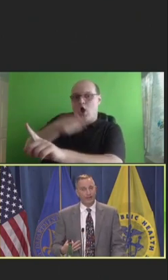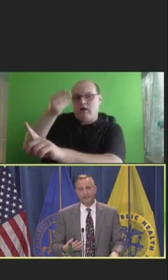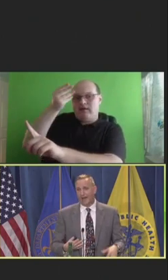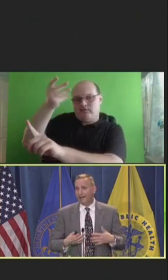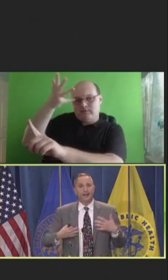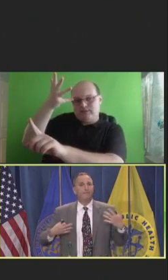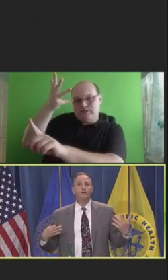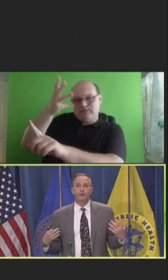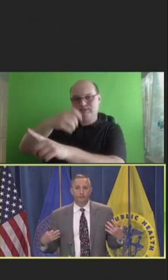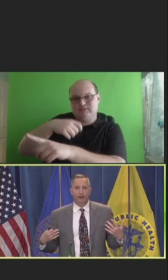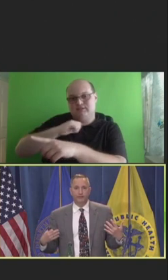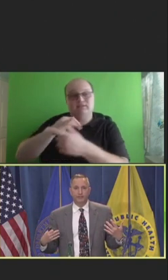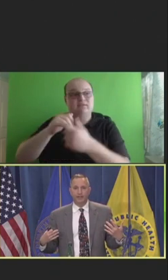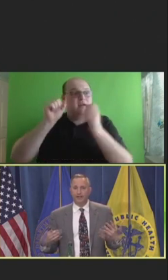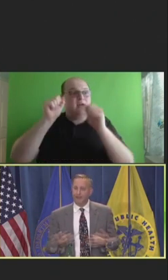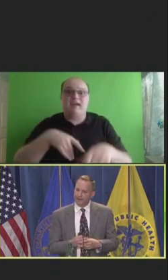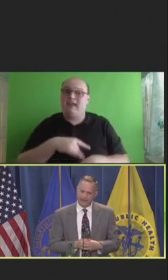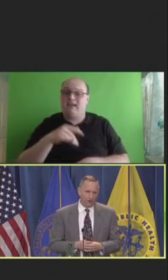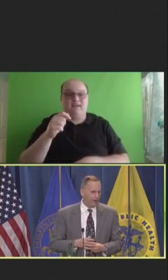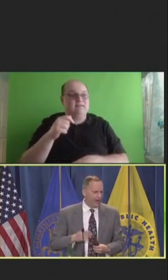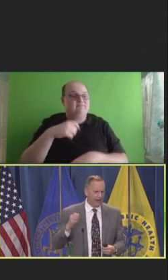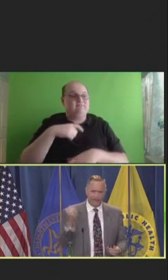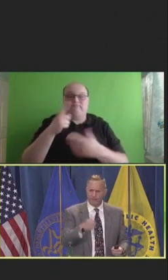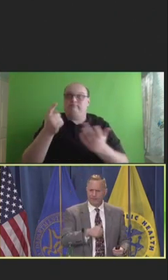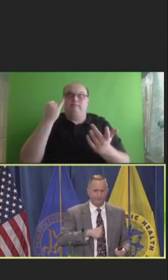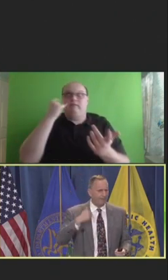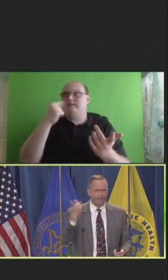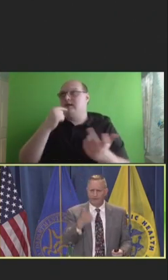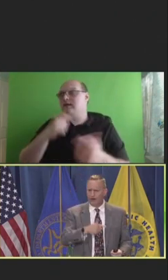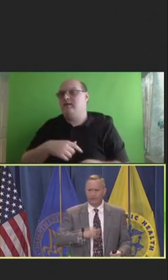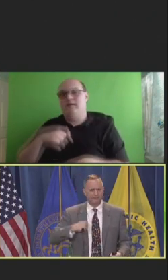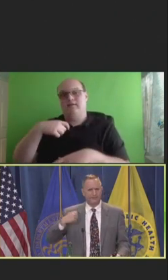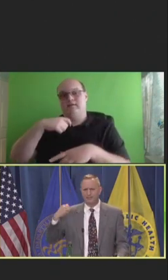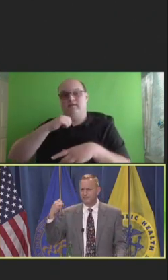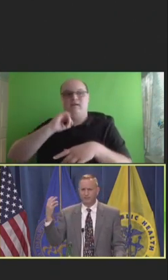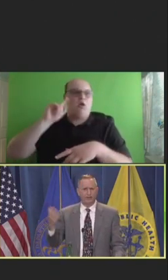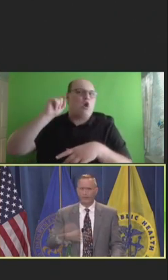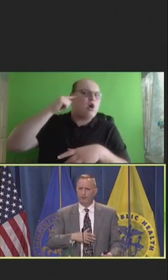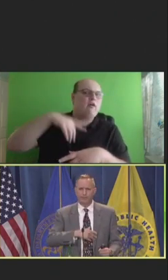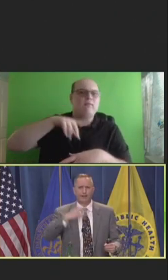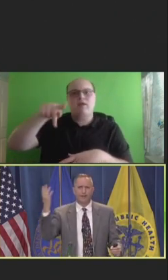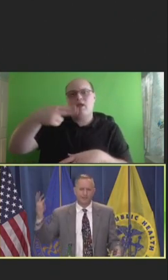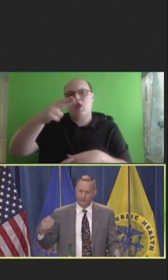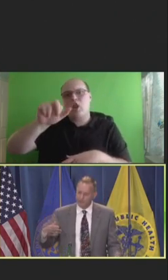I could get a million followers today if I said, "Oh yeah. Government is embed with pharma as it is, you know, we're making money and they're snake